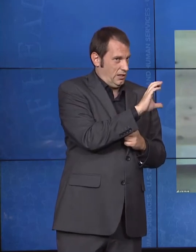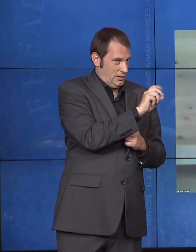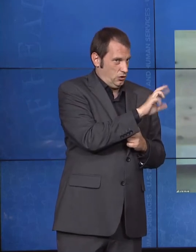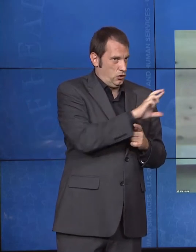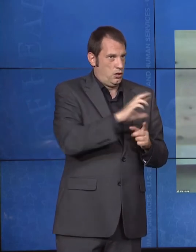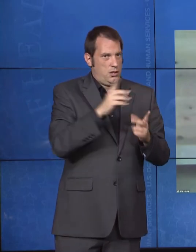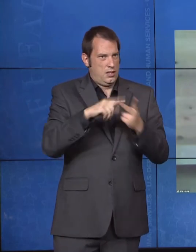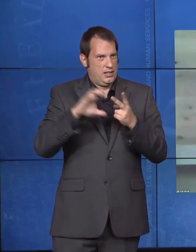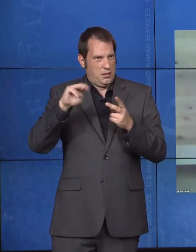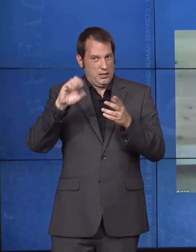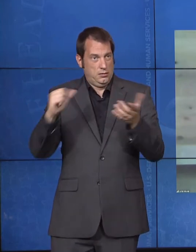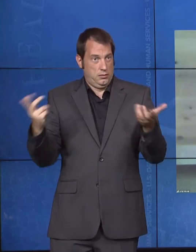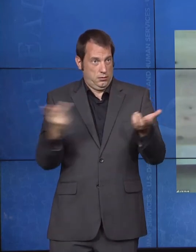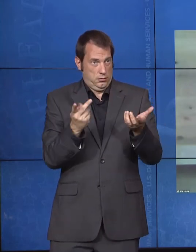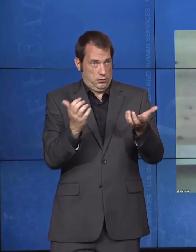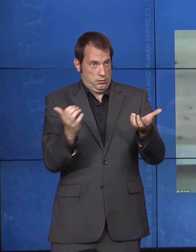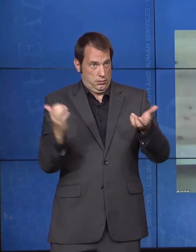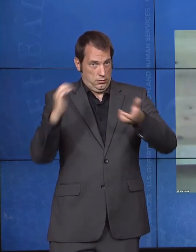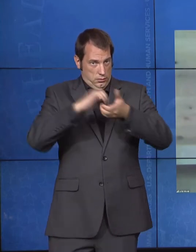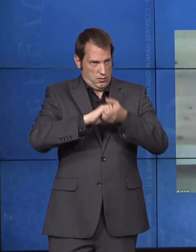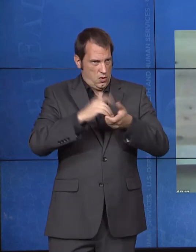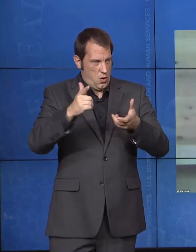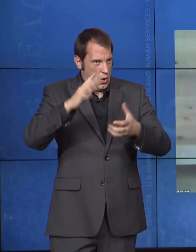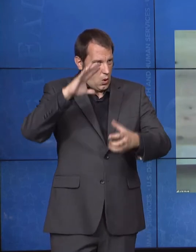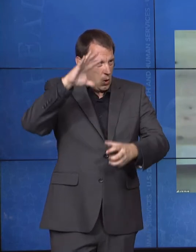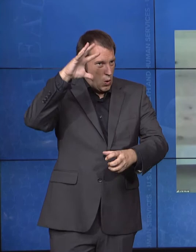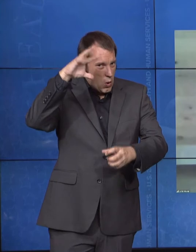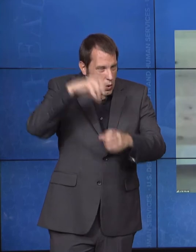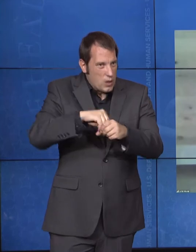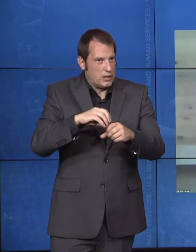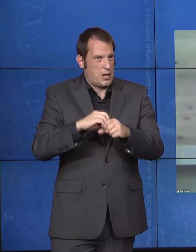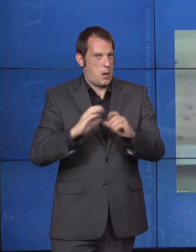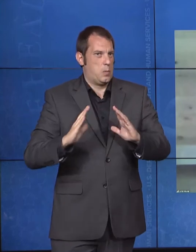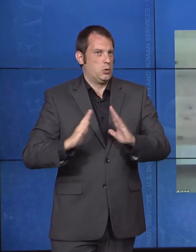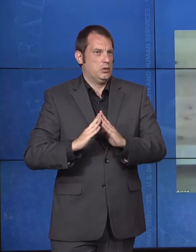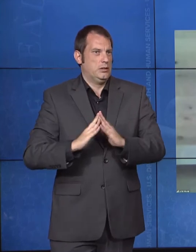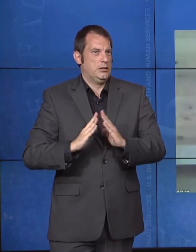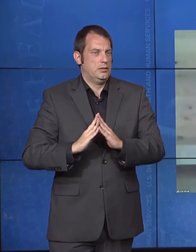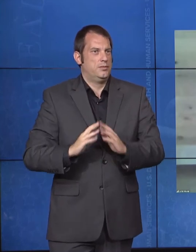I know, Lance, that's something that you and I worked on every single day at ACL. It's